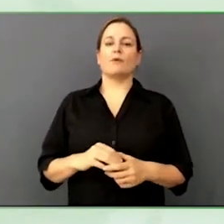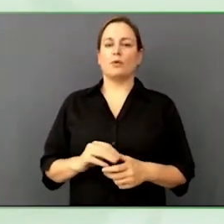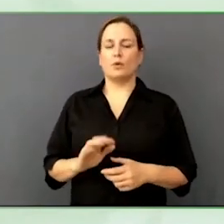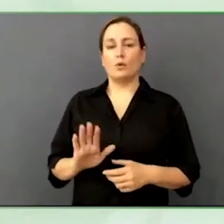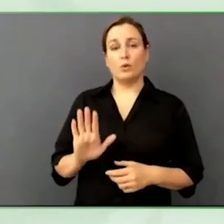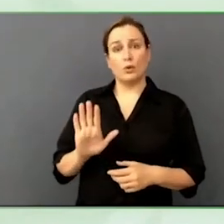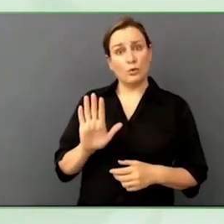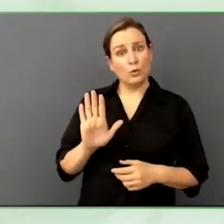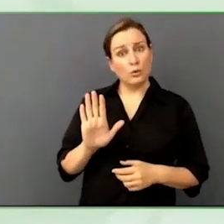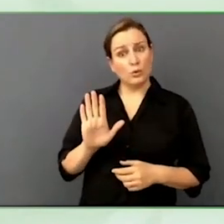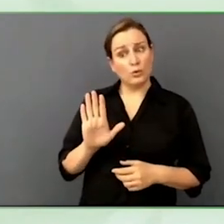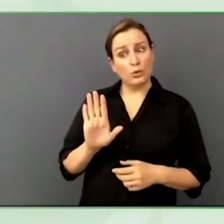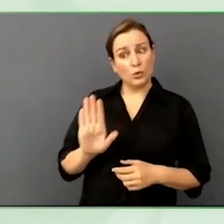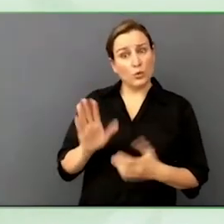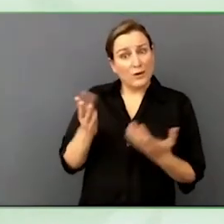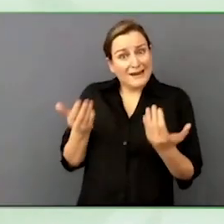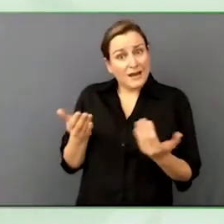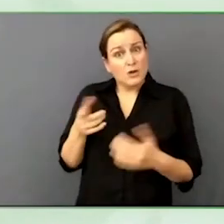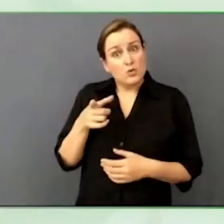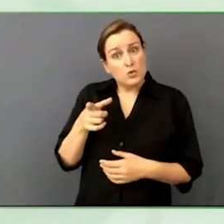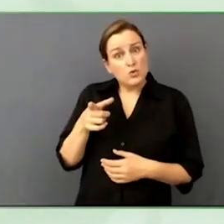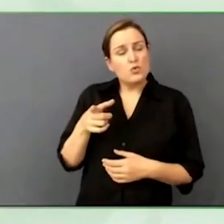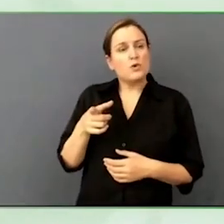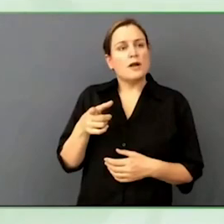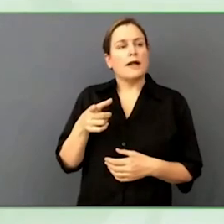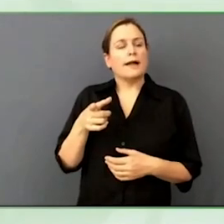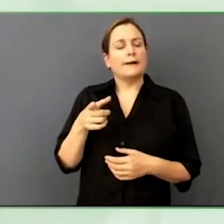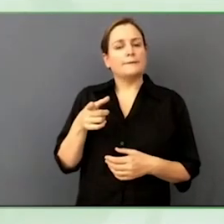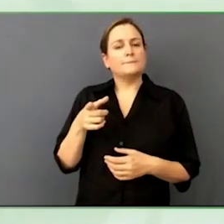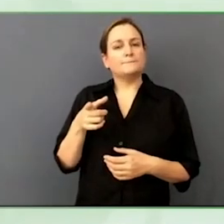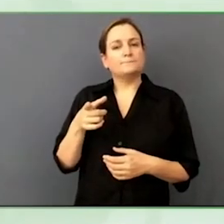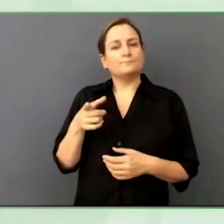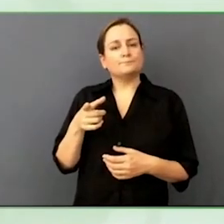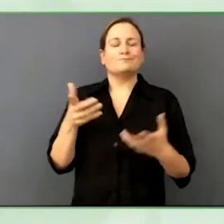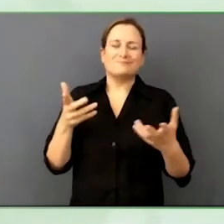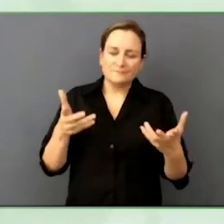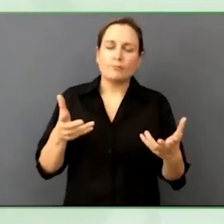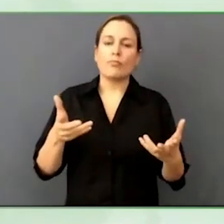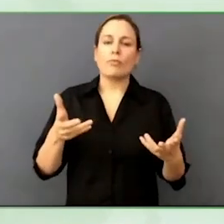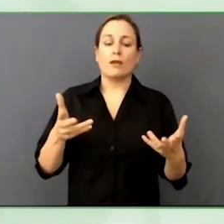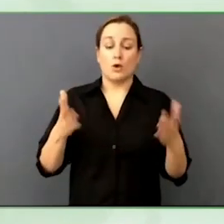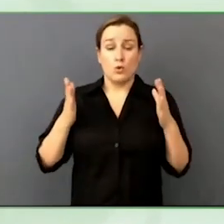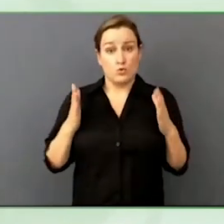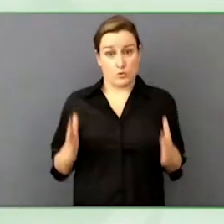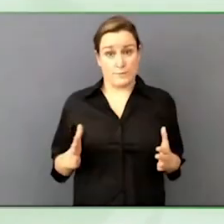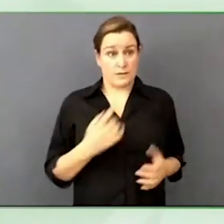Are thing is this, we believe all human beings are unique, we